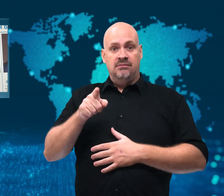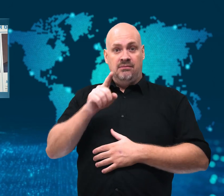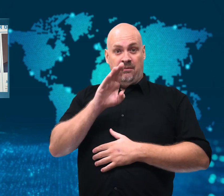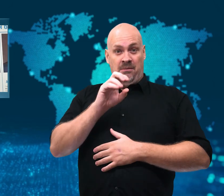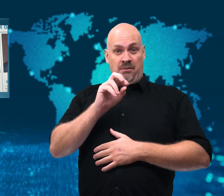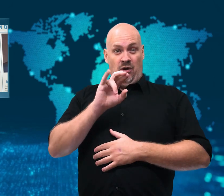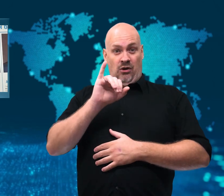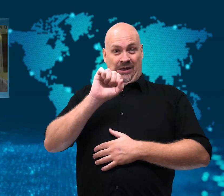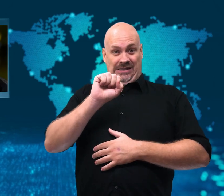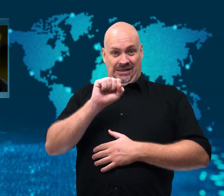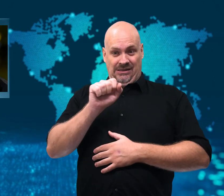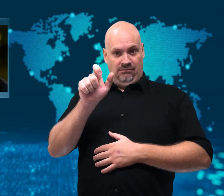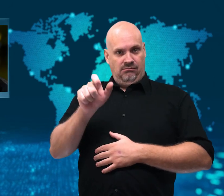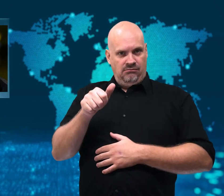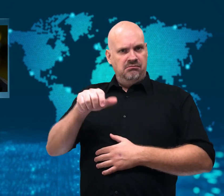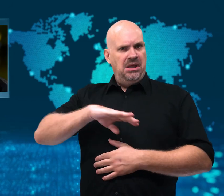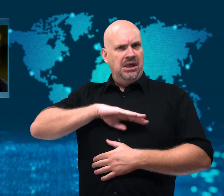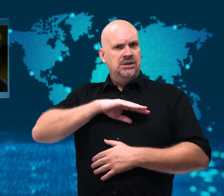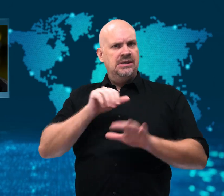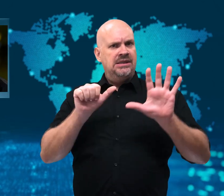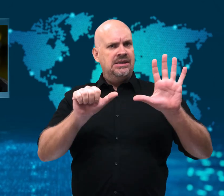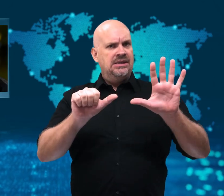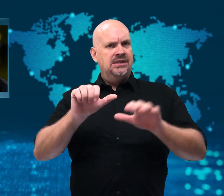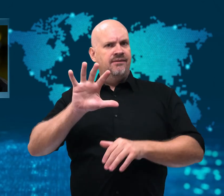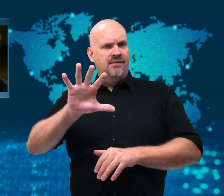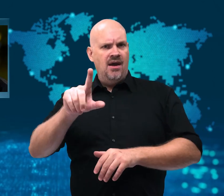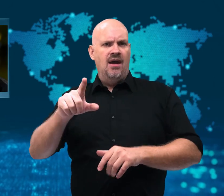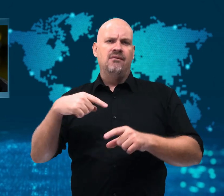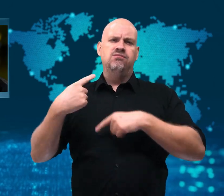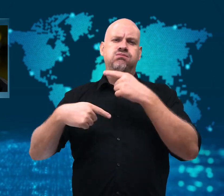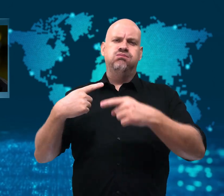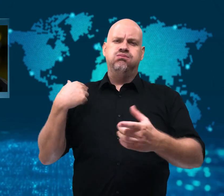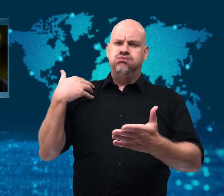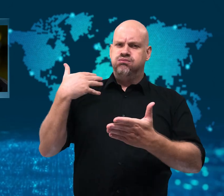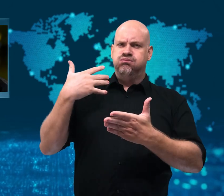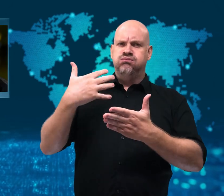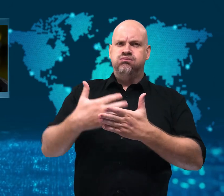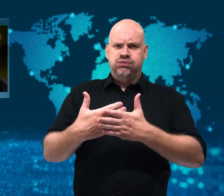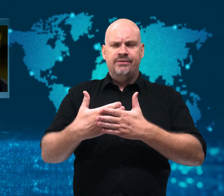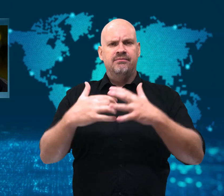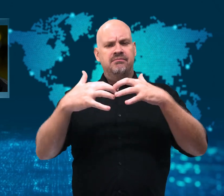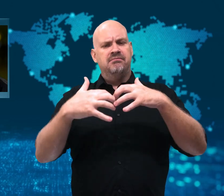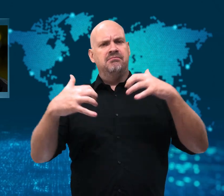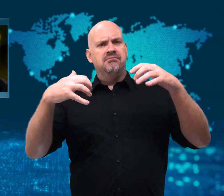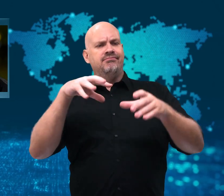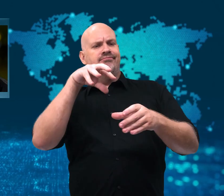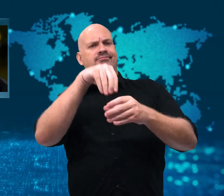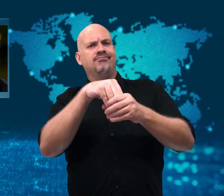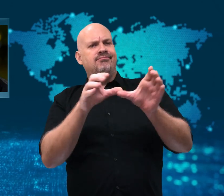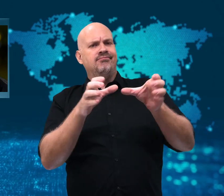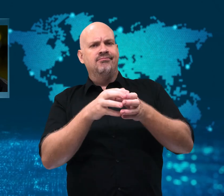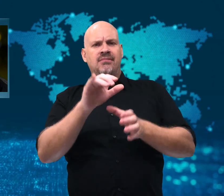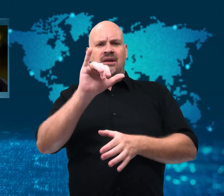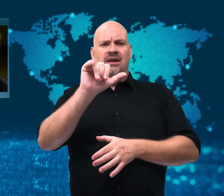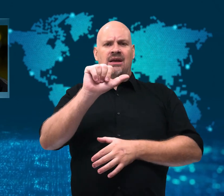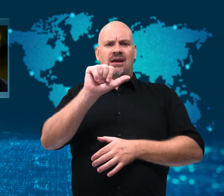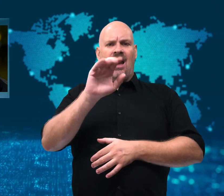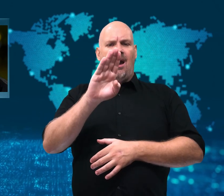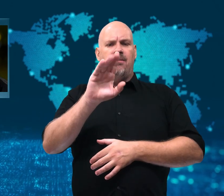gray and white flecked beards. The real Vishnevsky,